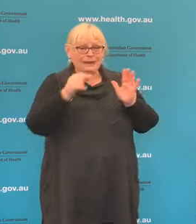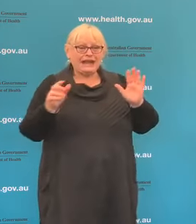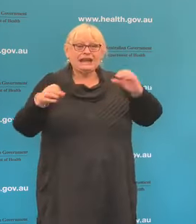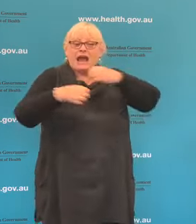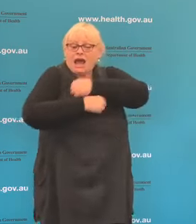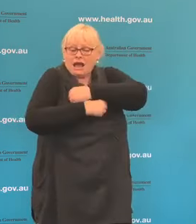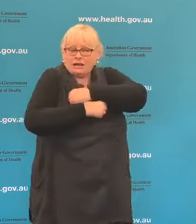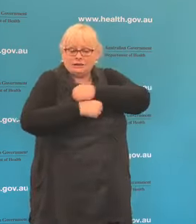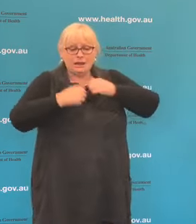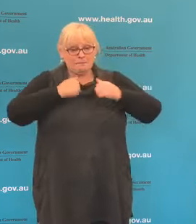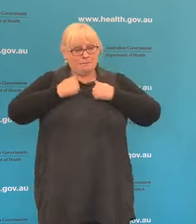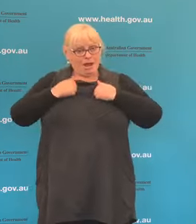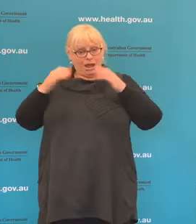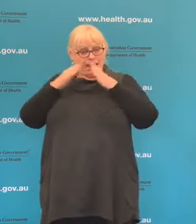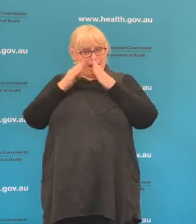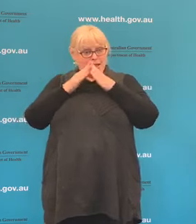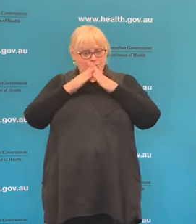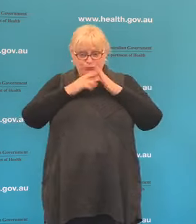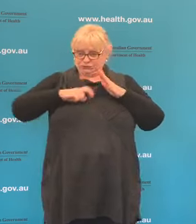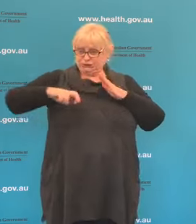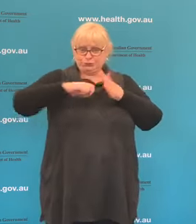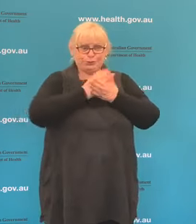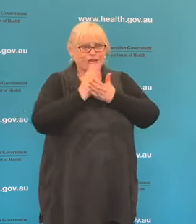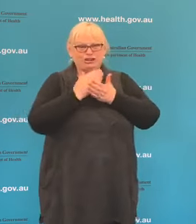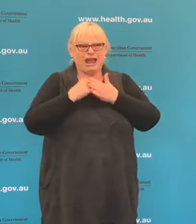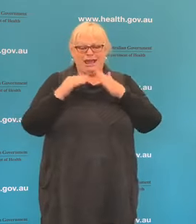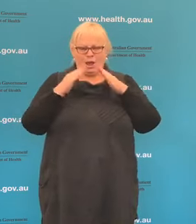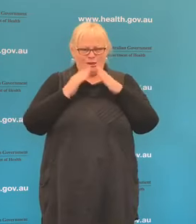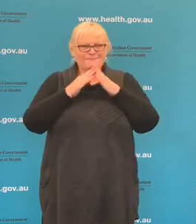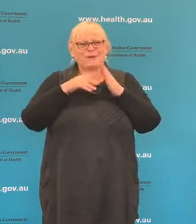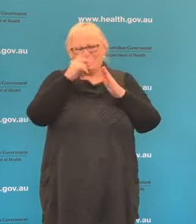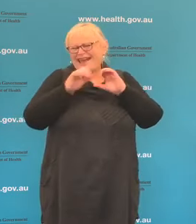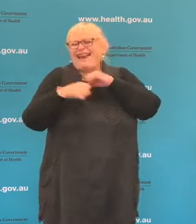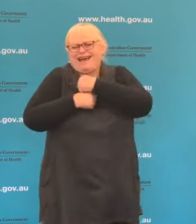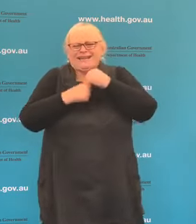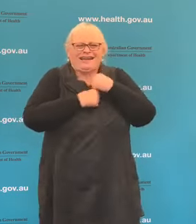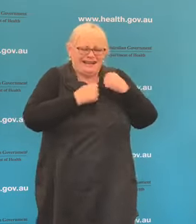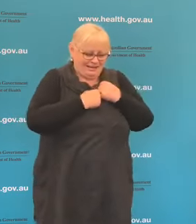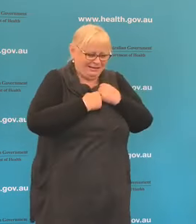household who we're sharing our homes with but we're restricted with other.s I